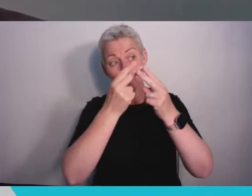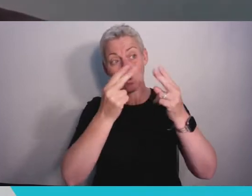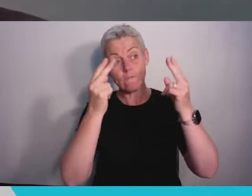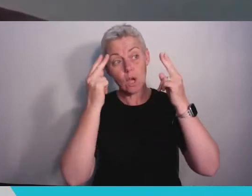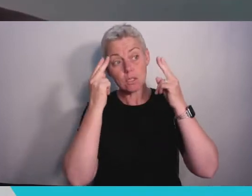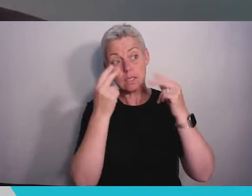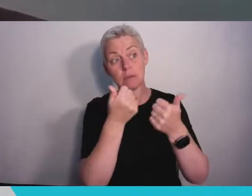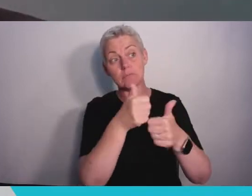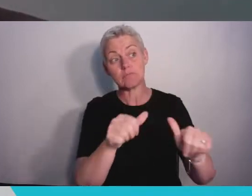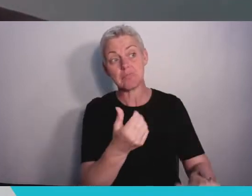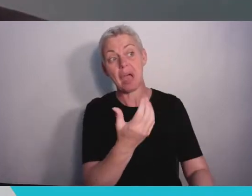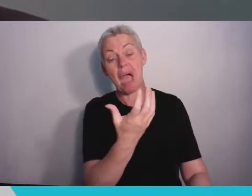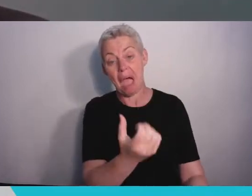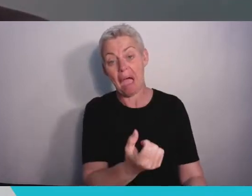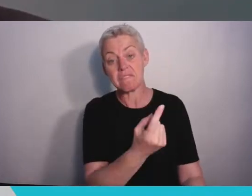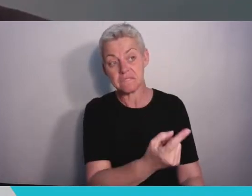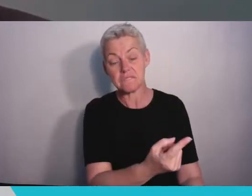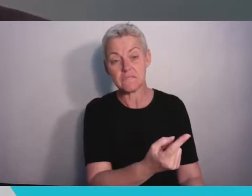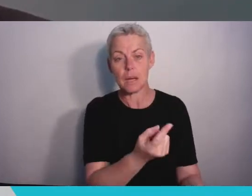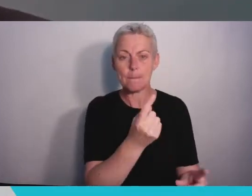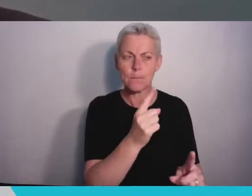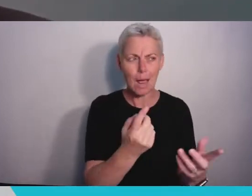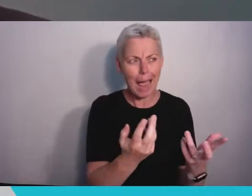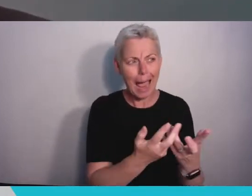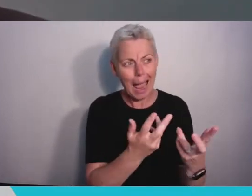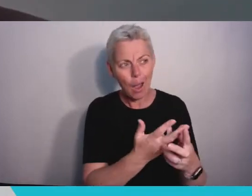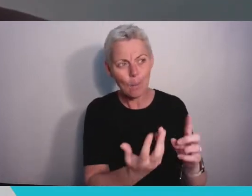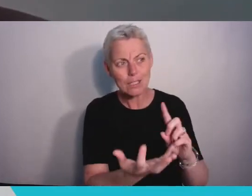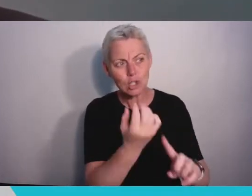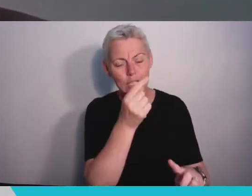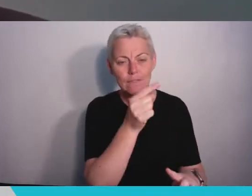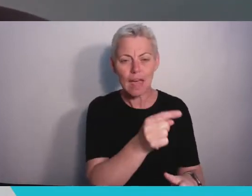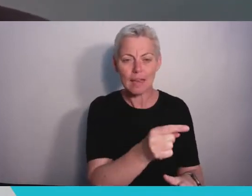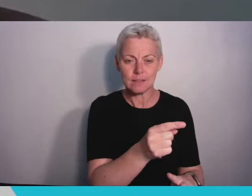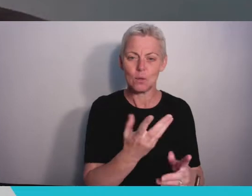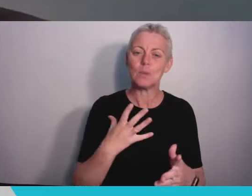If we're to continue to compete with the very best universities in the world we need you